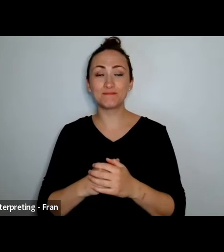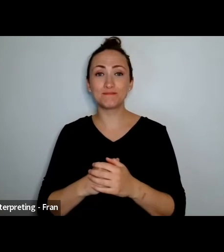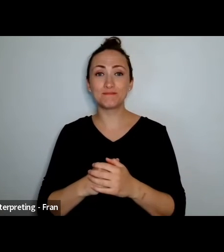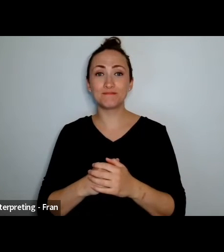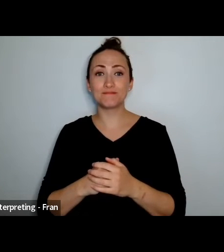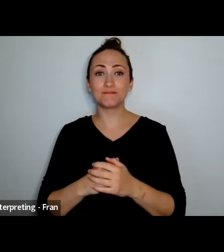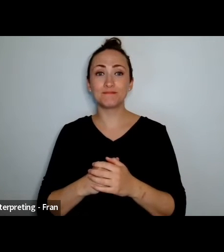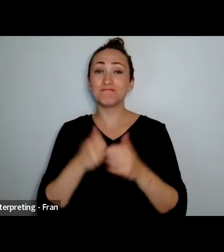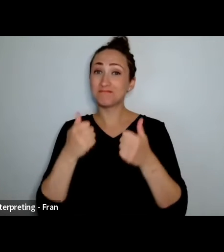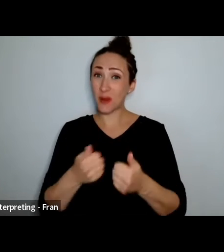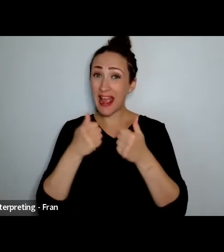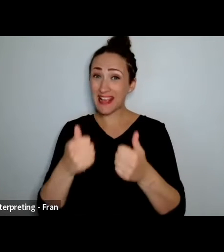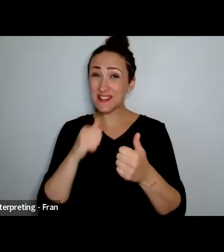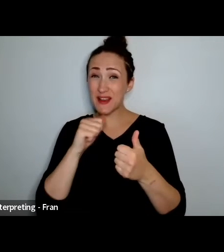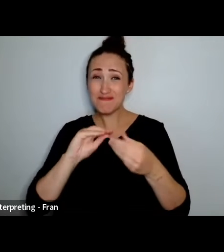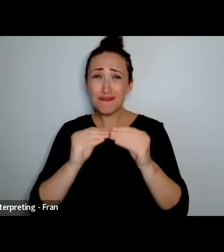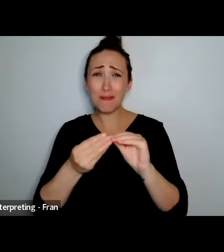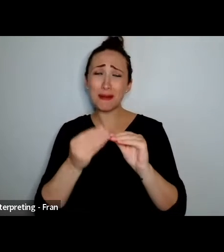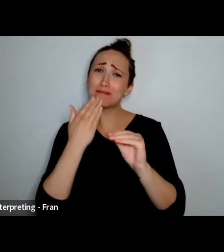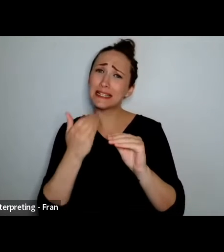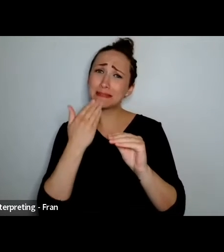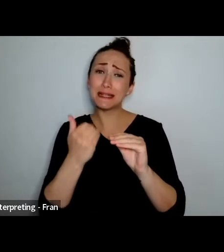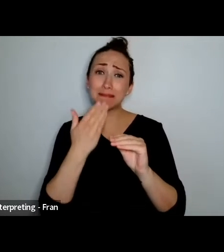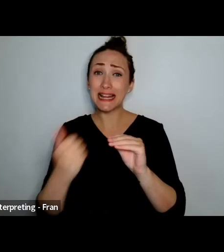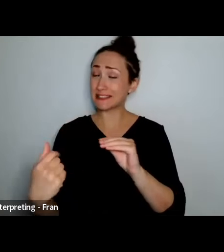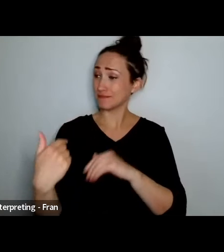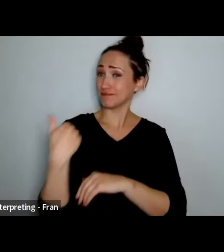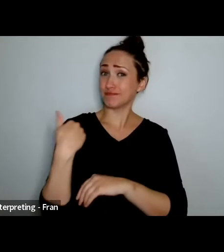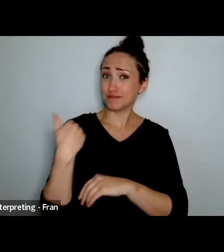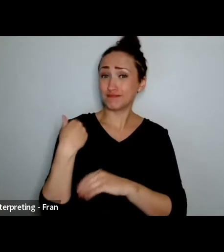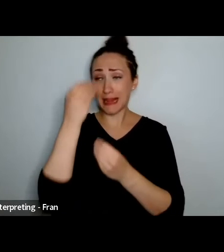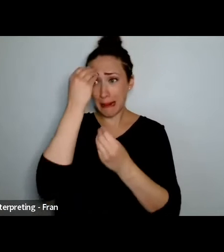So yes, if anything goes wrong please please message us and we'll get to it as soon as we can.